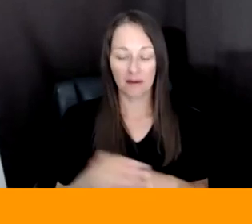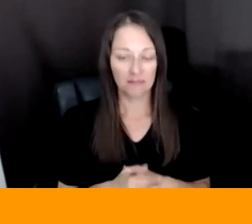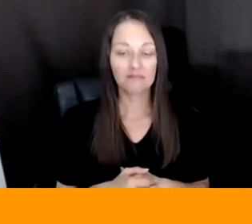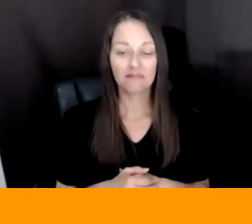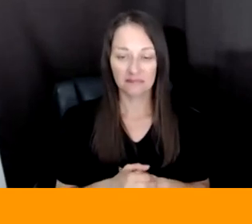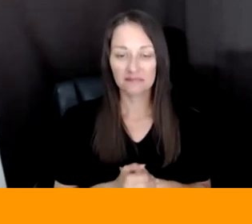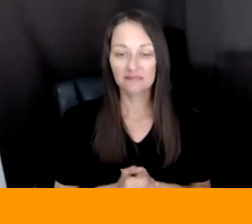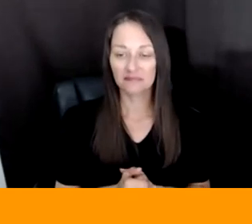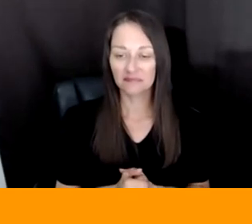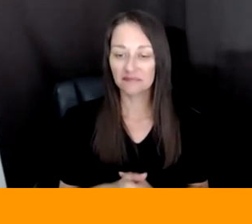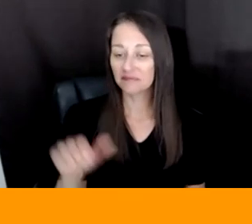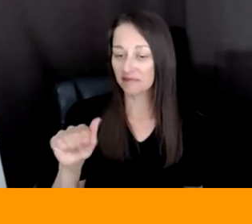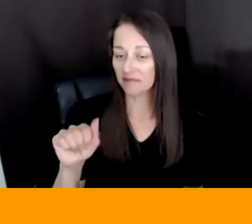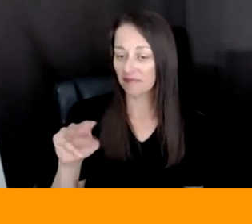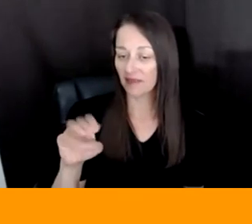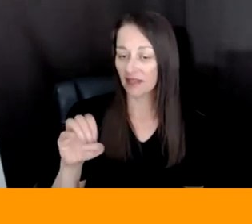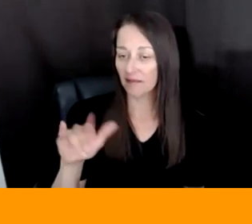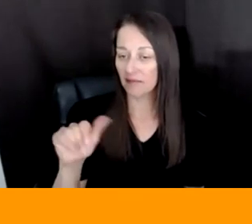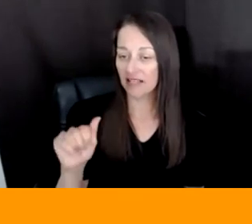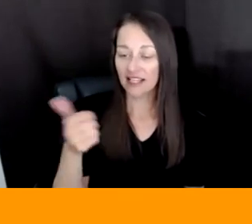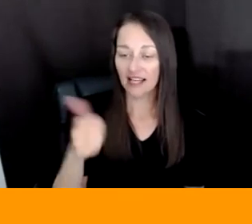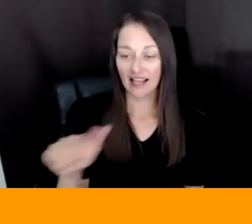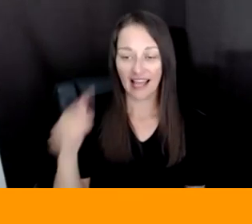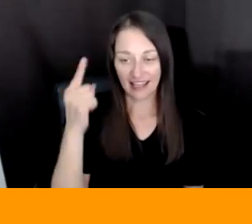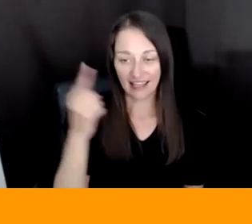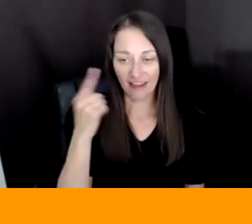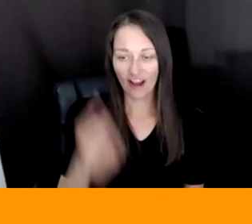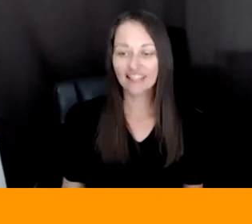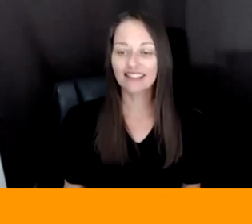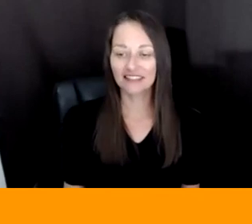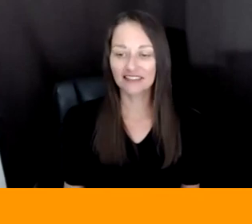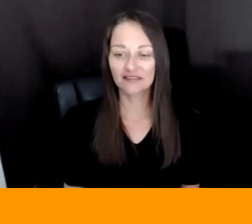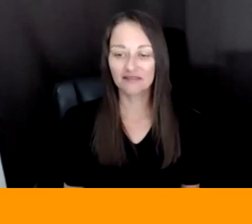AMELIA DO YOU HAVE ANY THOUGHTS ON THAT? WELL, I I'VE BEEN REALLY LUCKY TO BE IN COMMUNITY